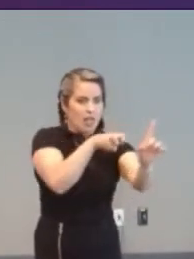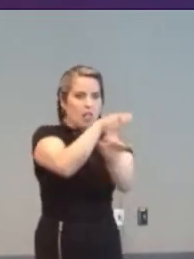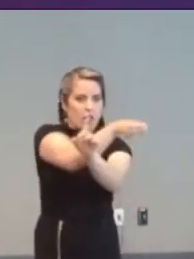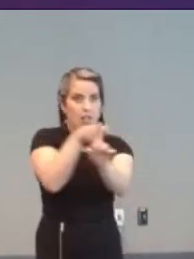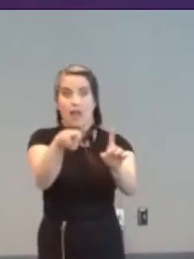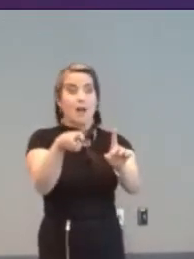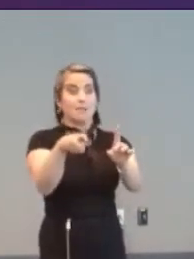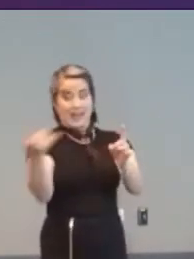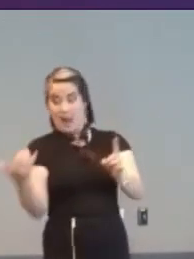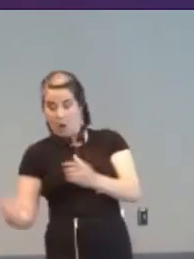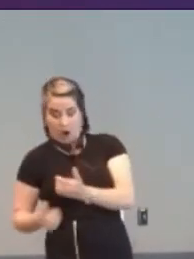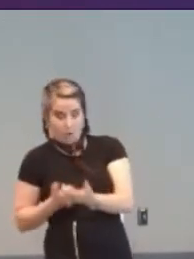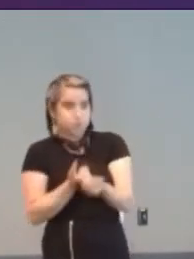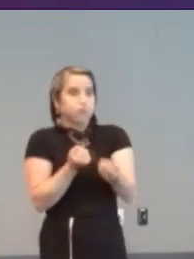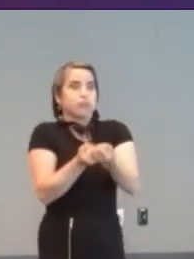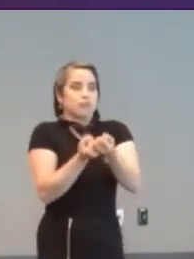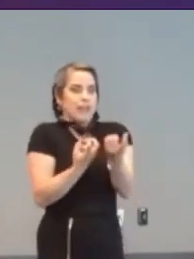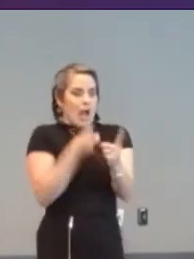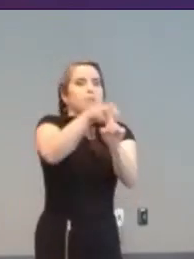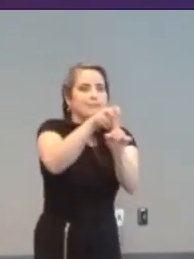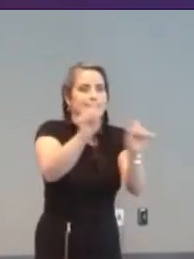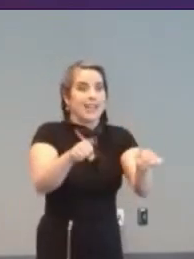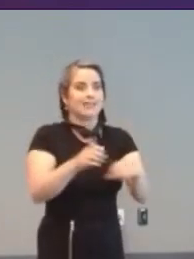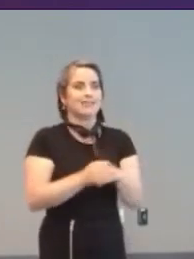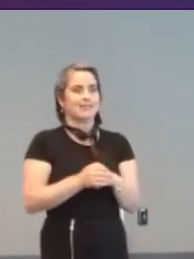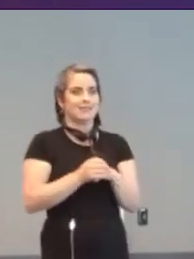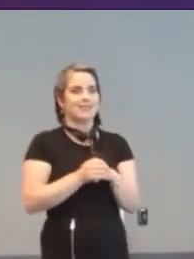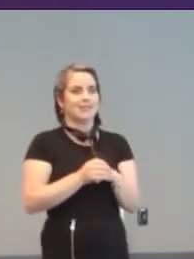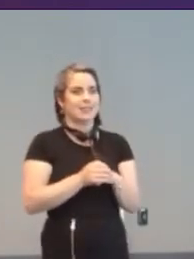It’s a contentious solution though. It will lead to Computer Vision